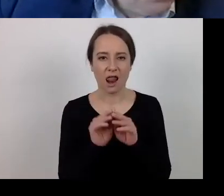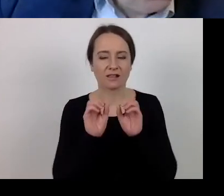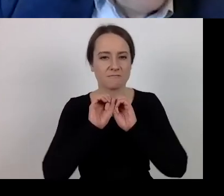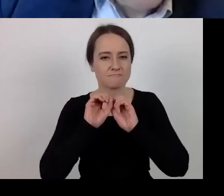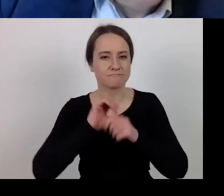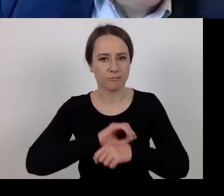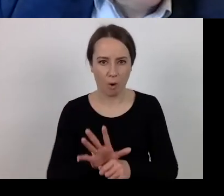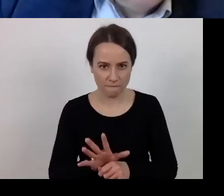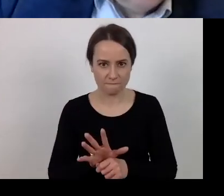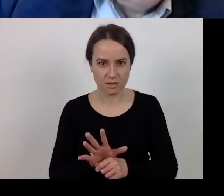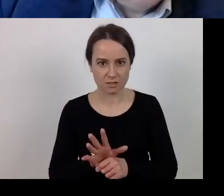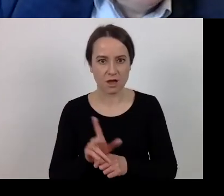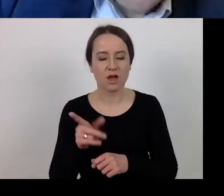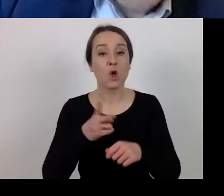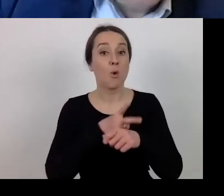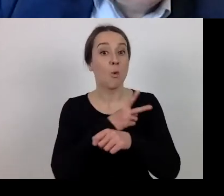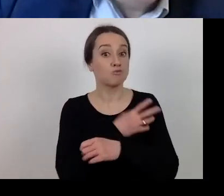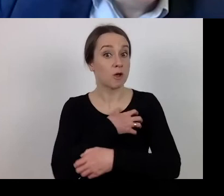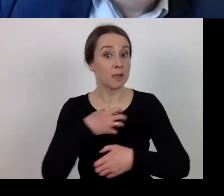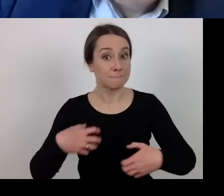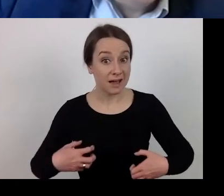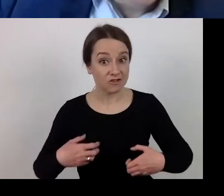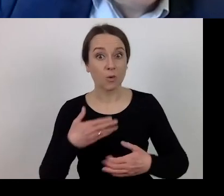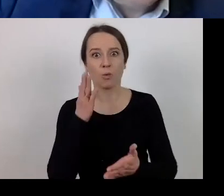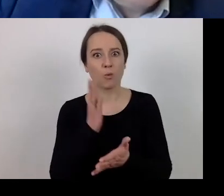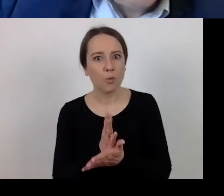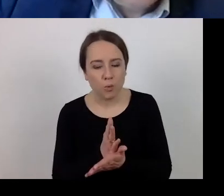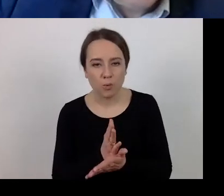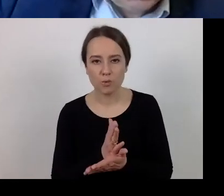has already acquired some experience in the first round.